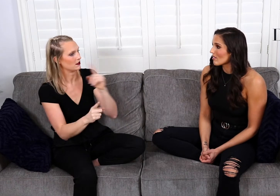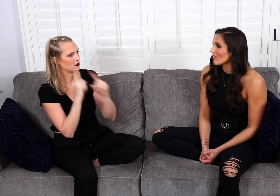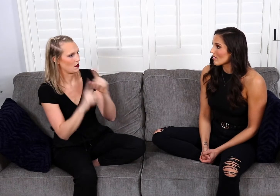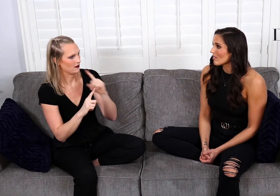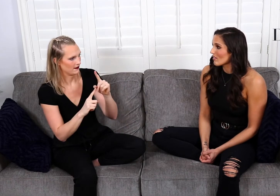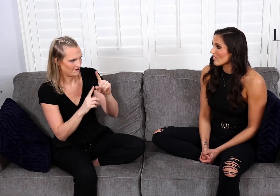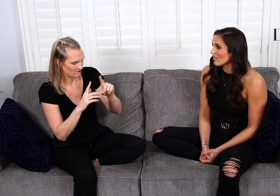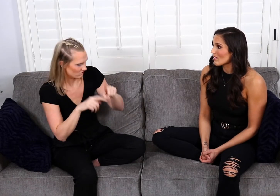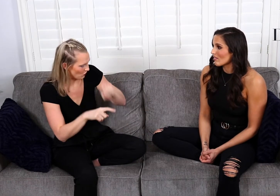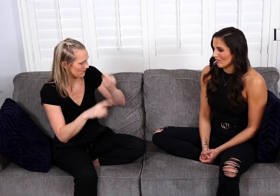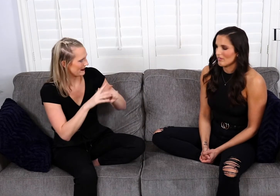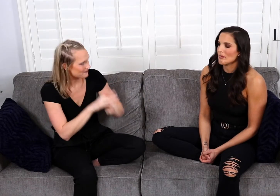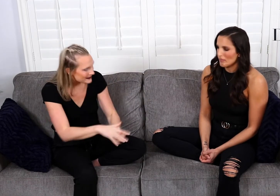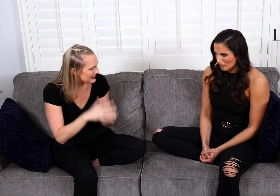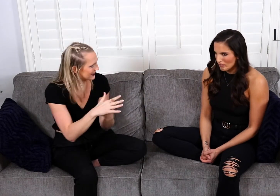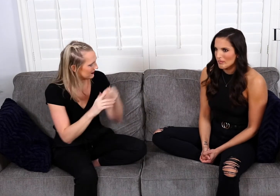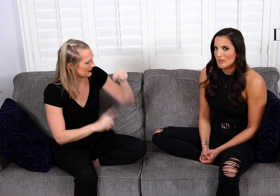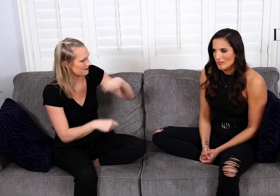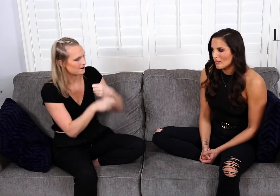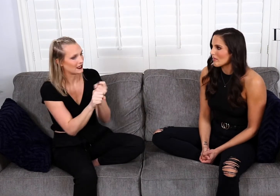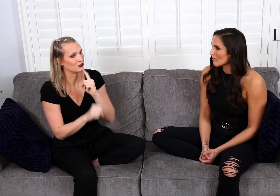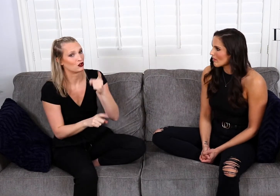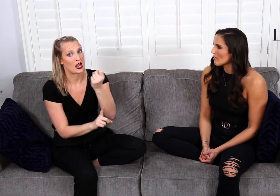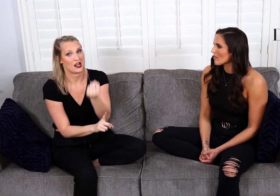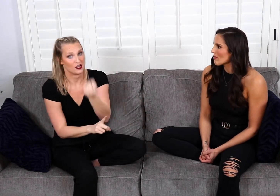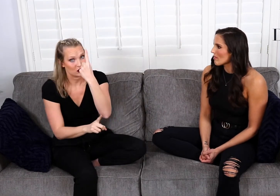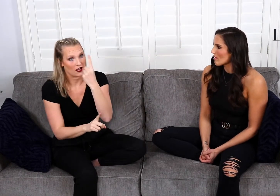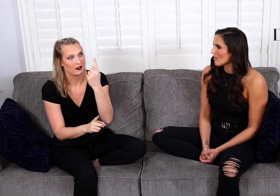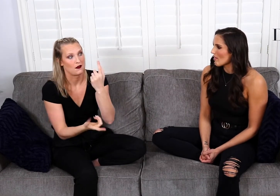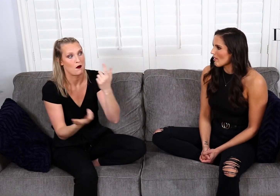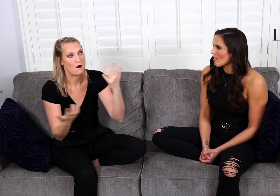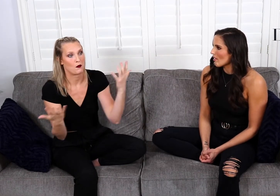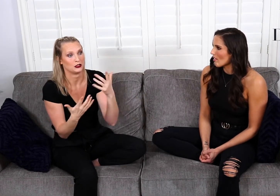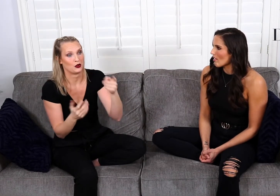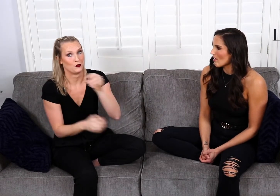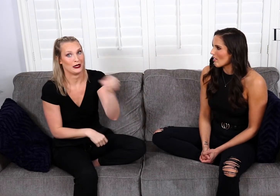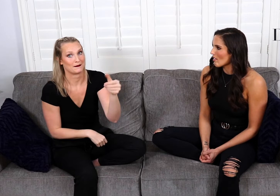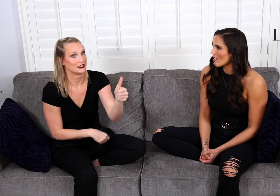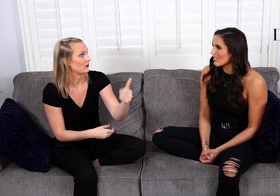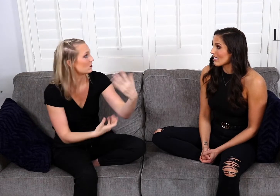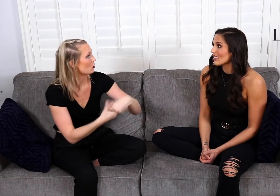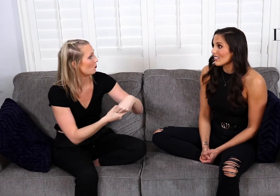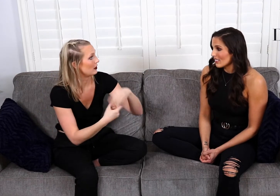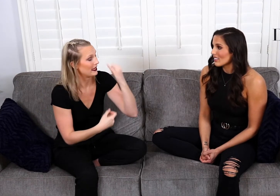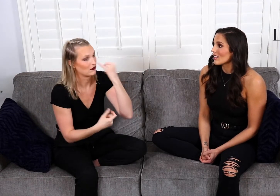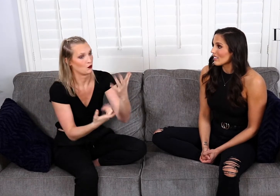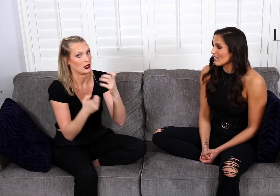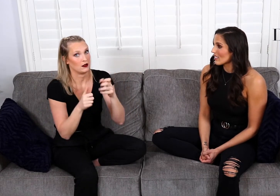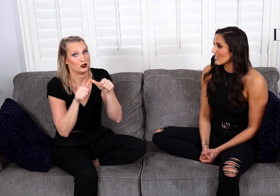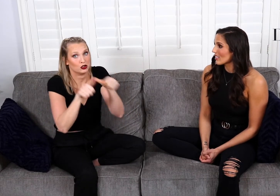up that dialogue from the get-go just to make sure that he understands what he's putting himself into and if he wants